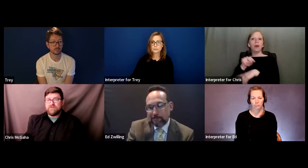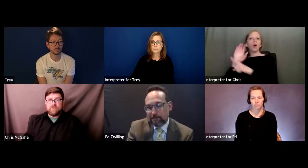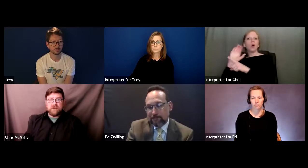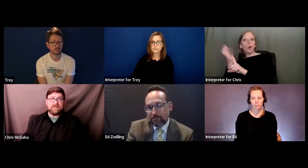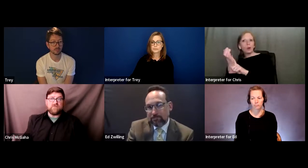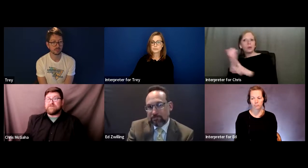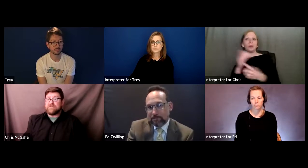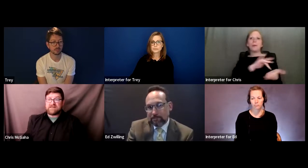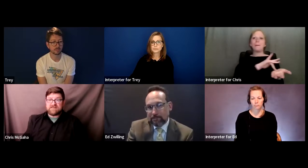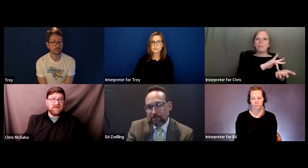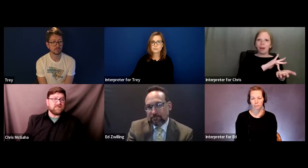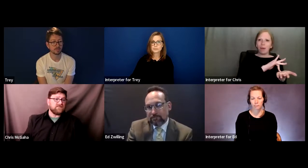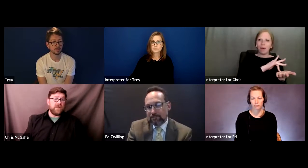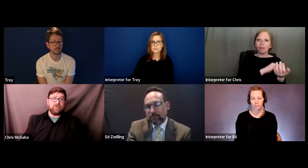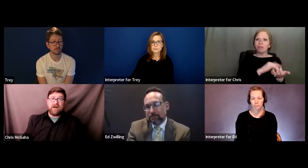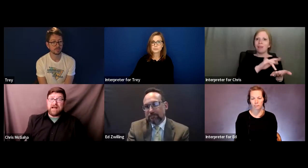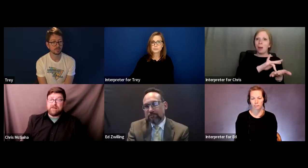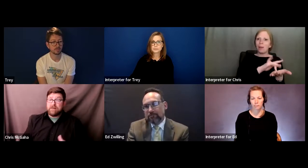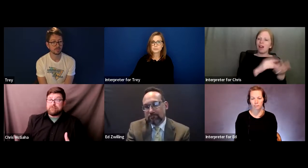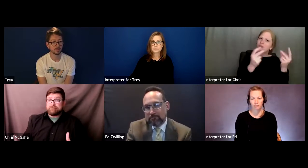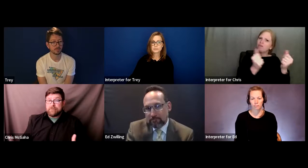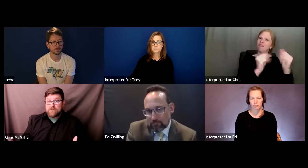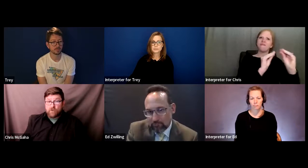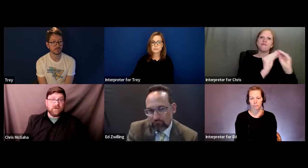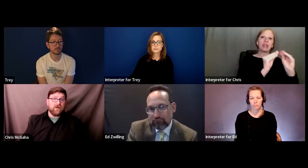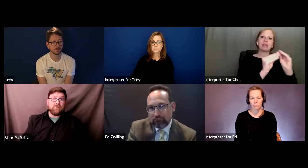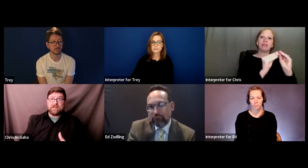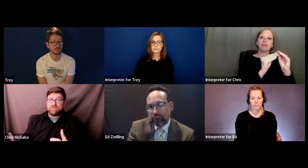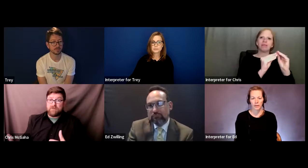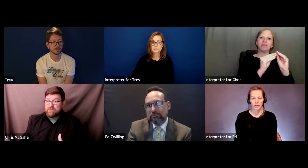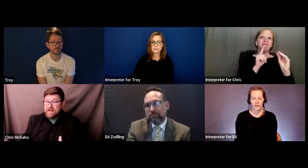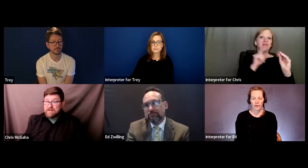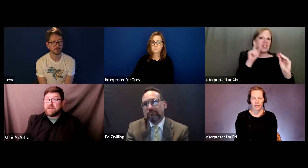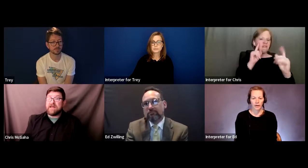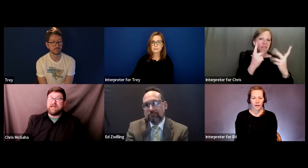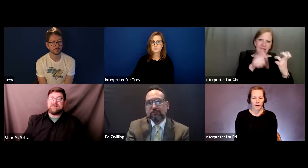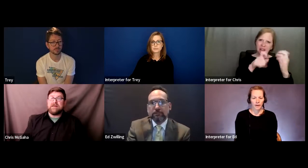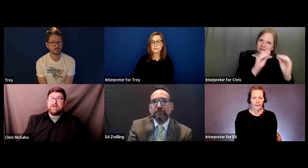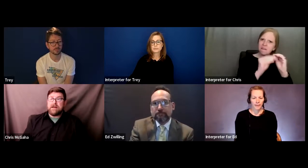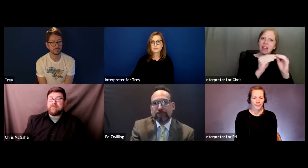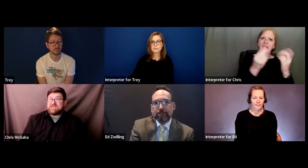Medical view is we fix this, we provide cochlear implants, we provide hearing aids, and that's